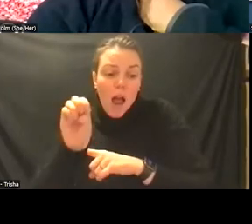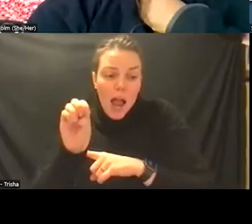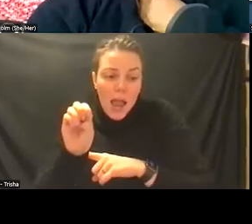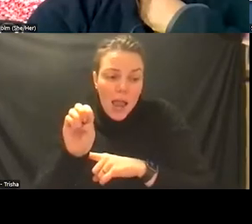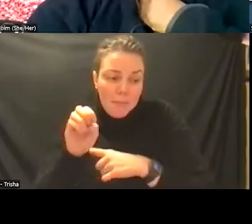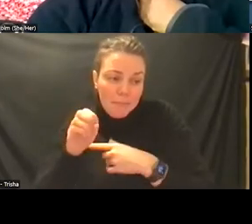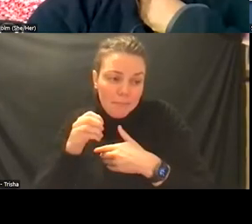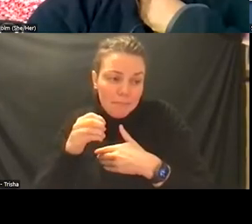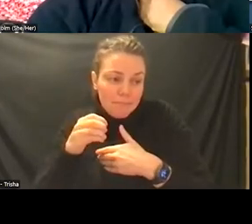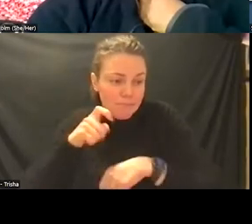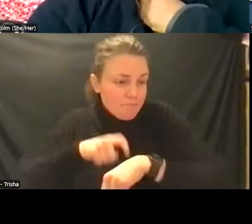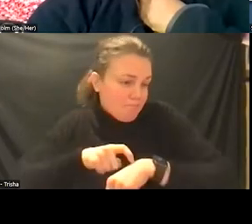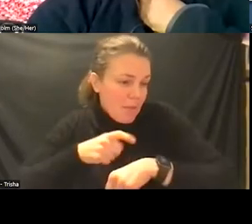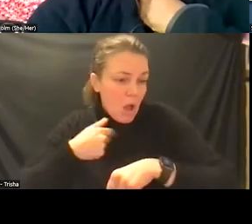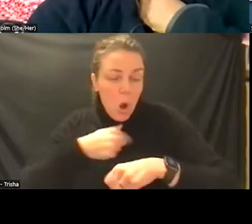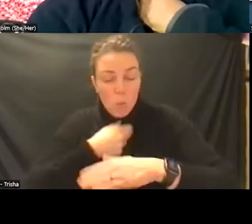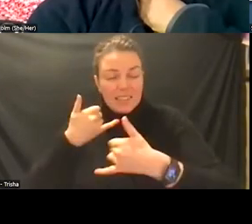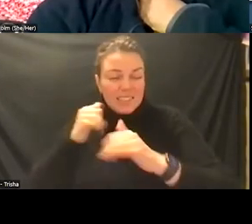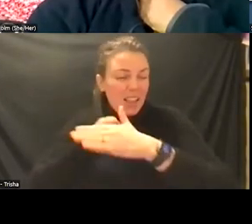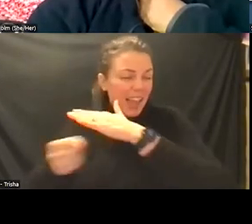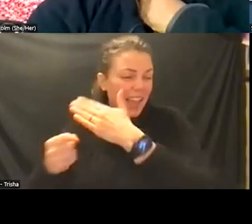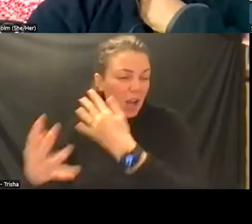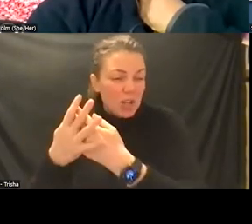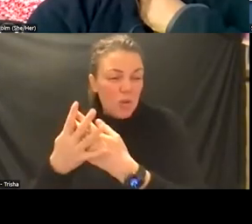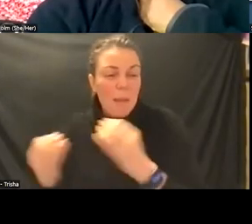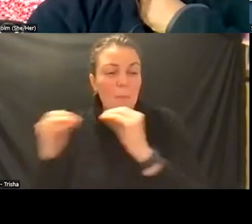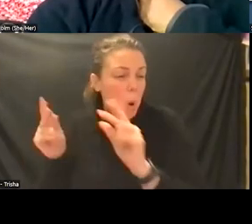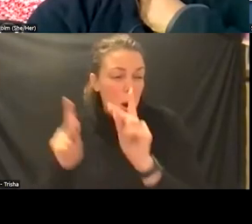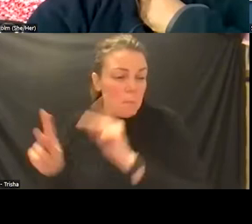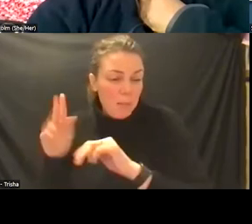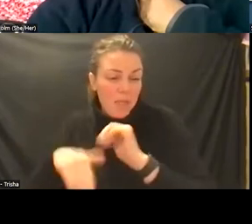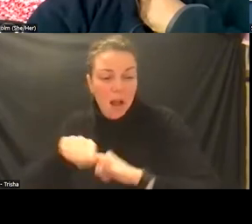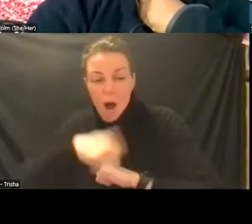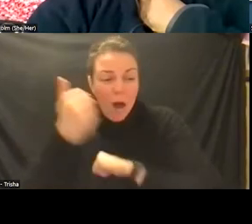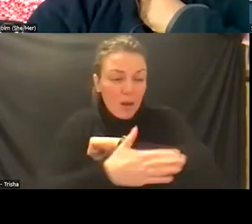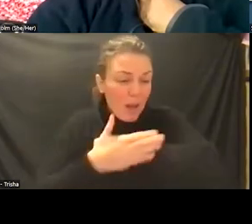more citizens per capita than any country on earth including russia or rwanda or china